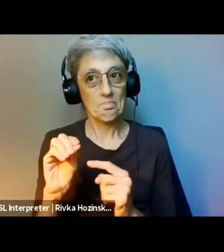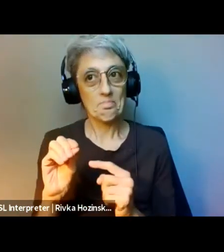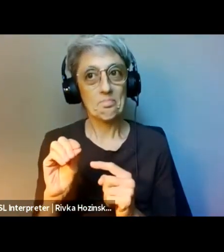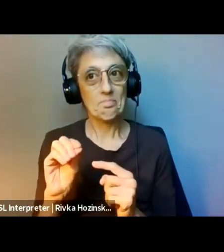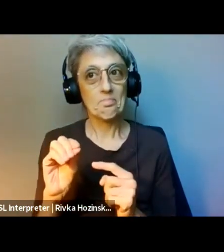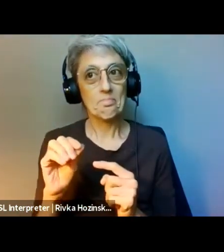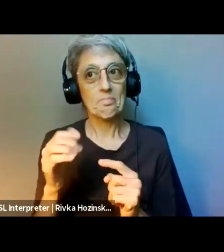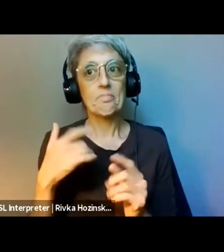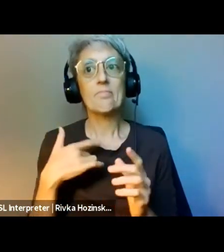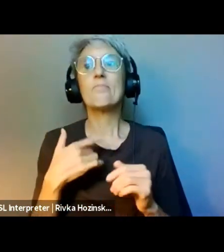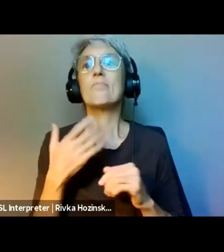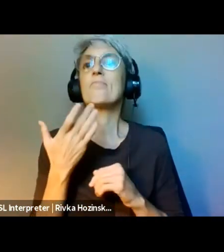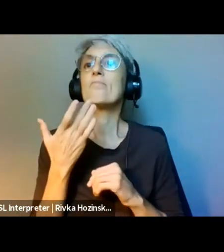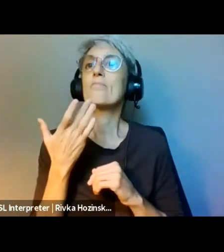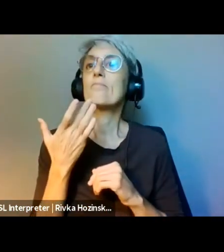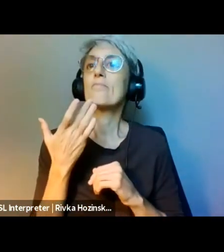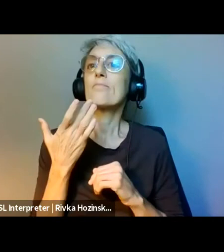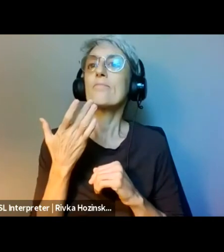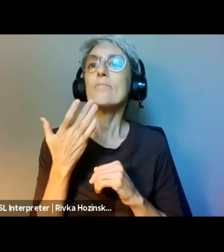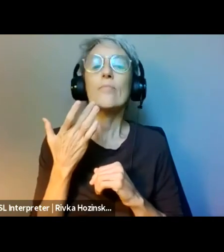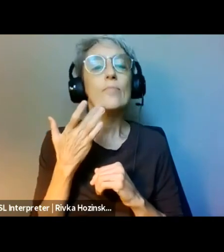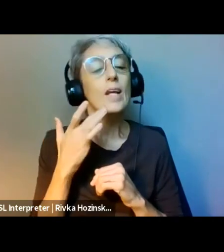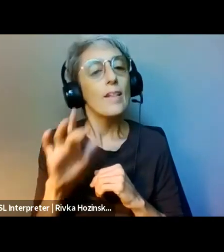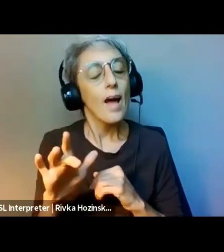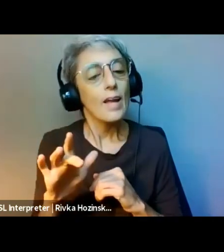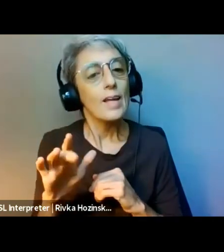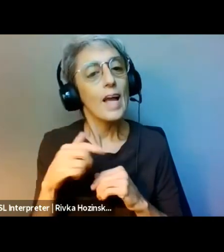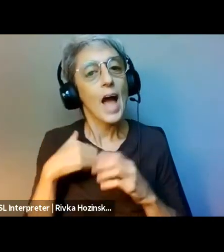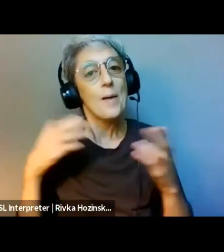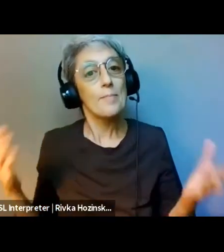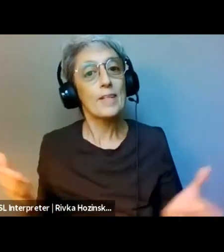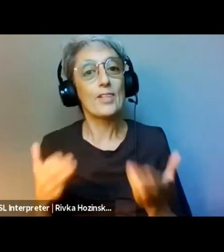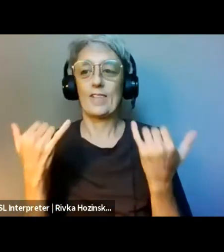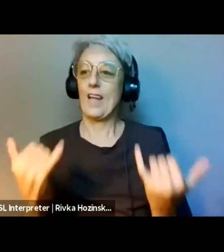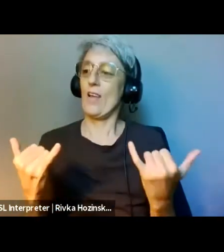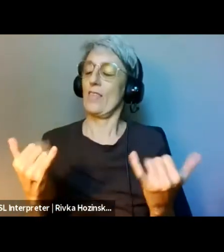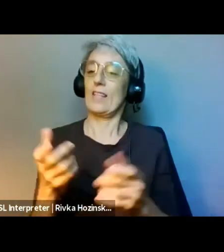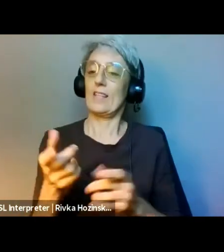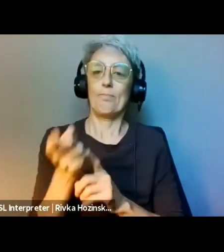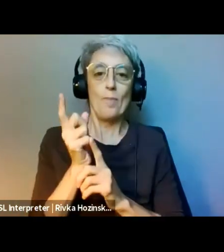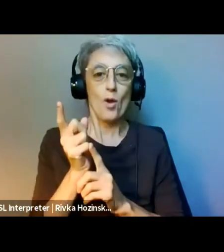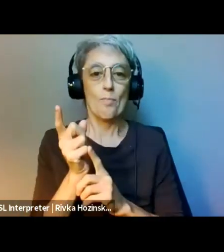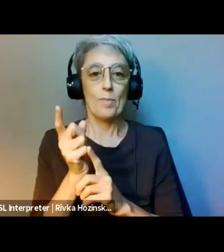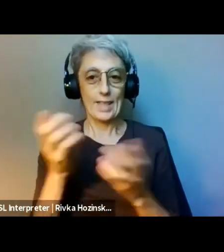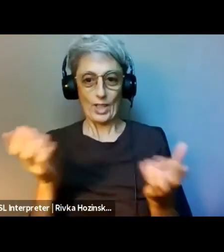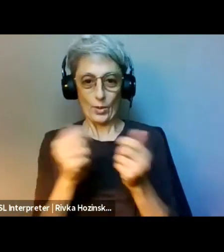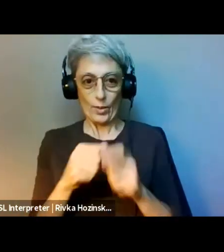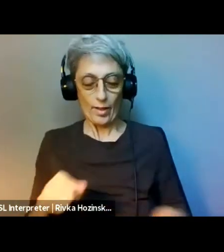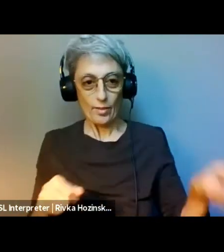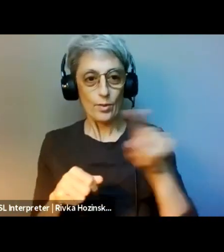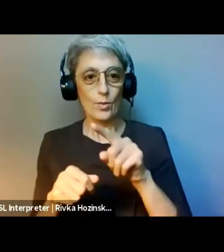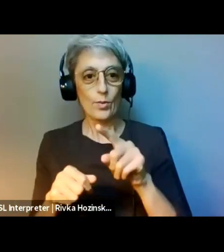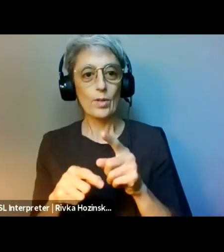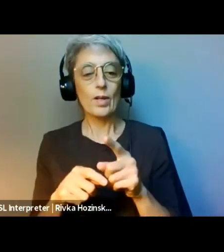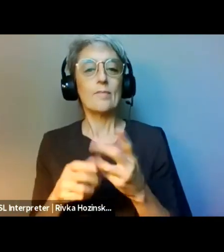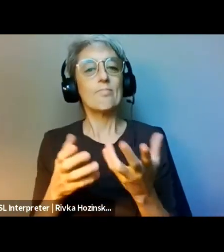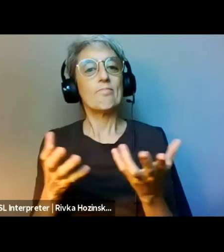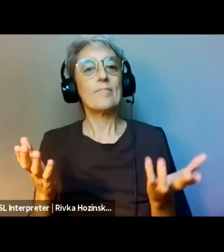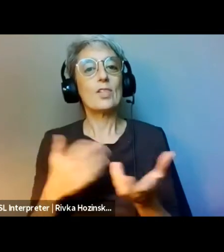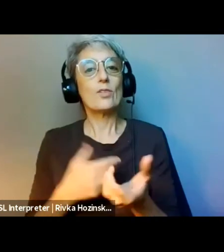partners and guides philanthropy in reimagining practices that advance a thriving and just world.